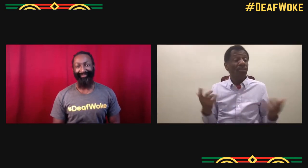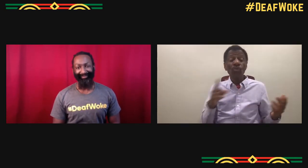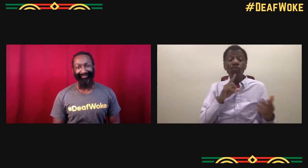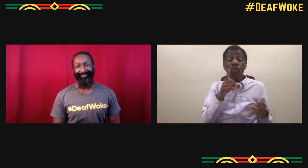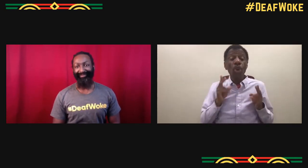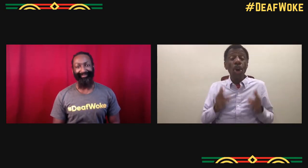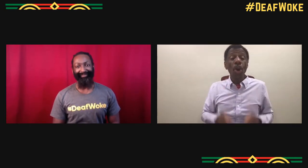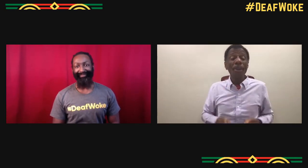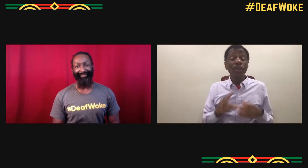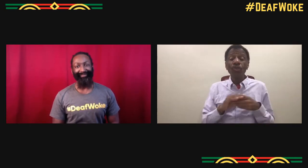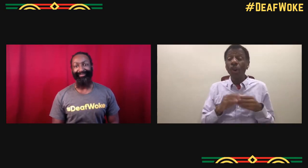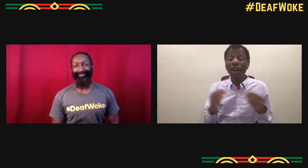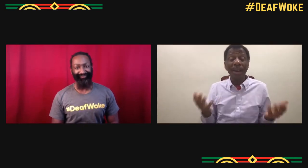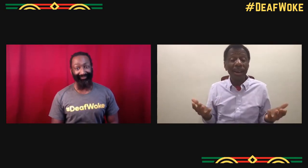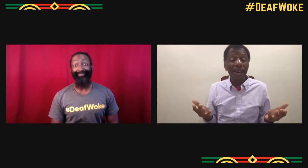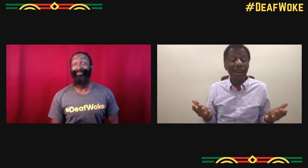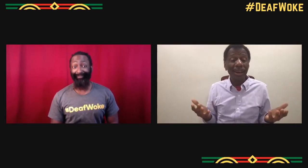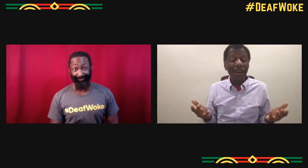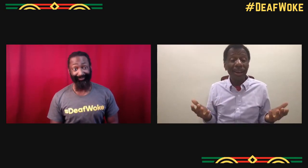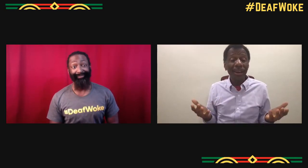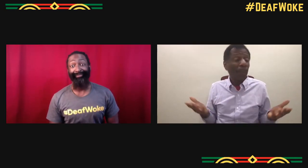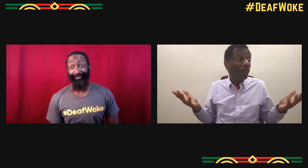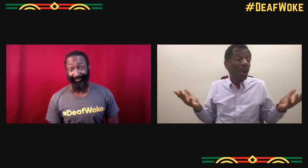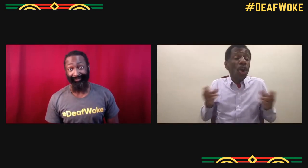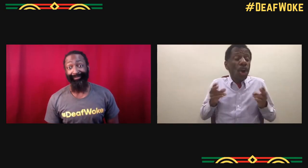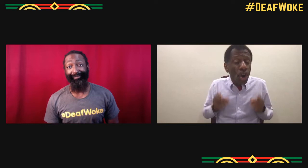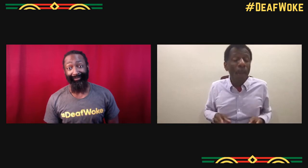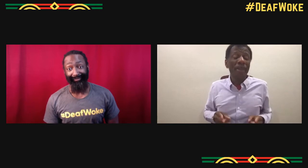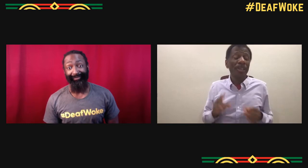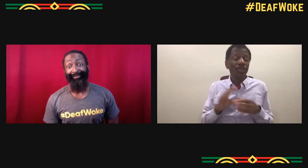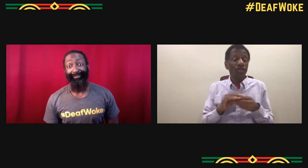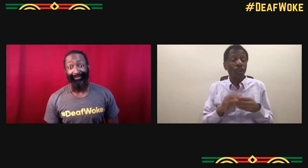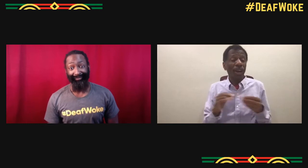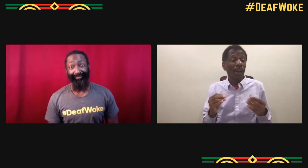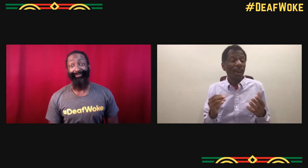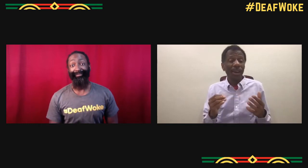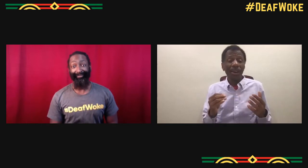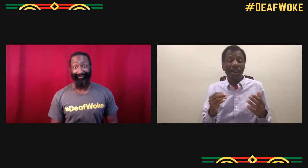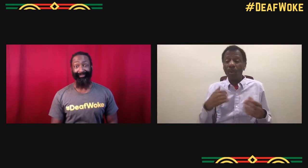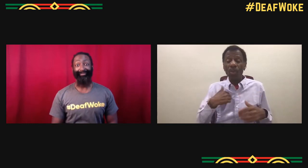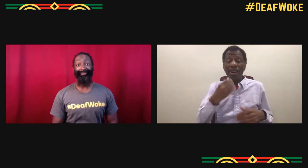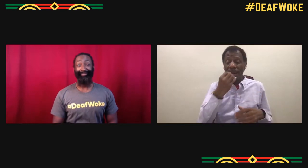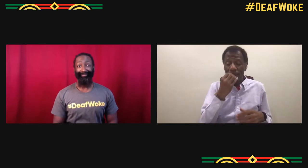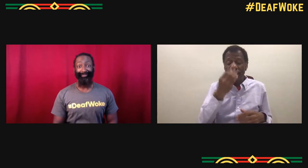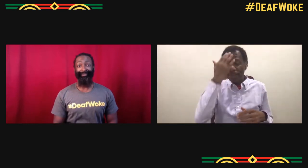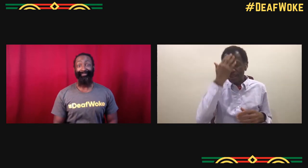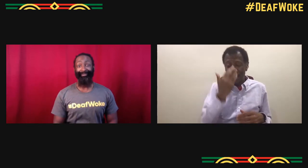It's not about the inability that we're human, we're human. It's about the human story.